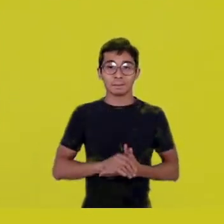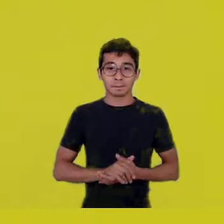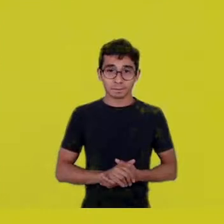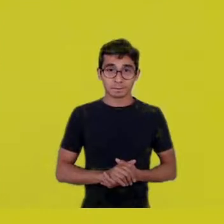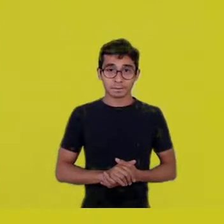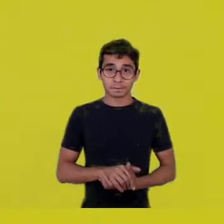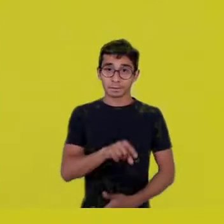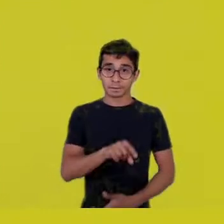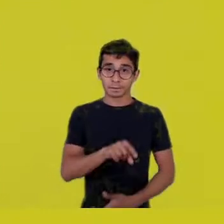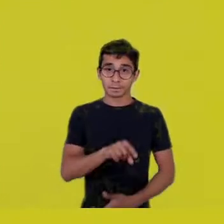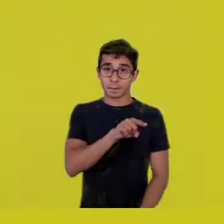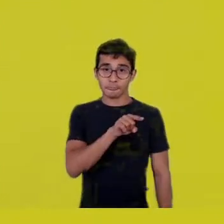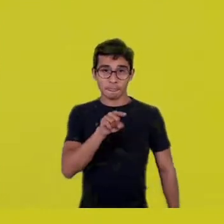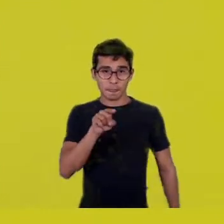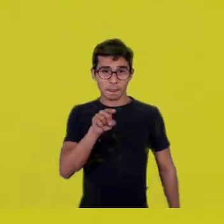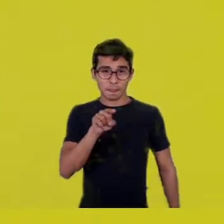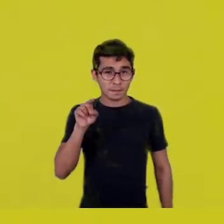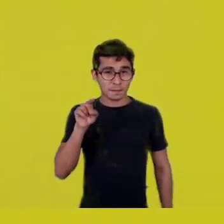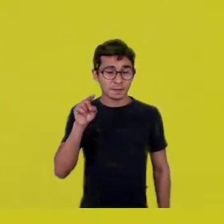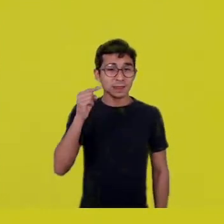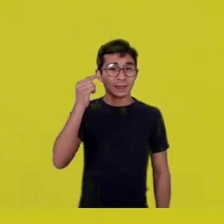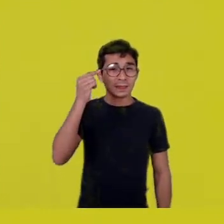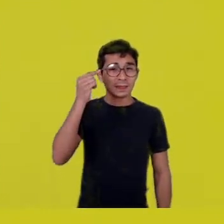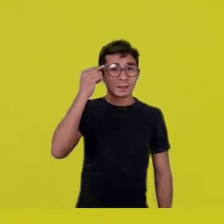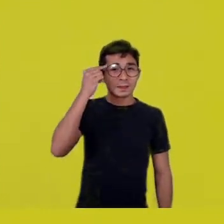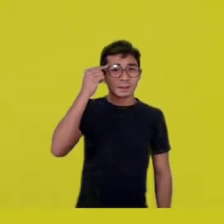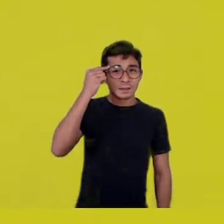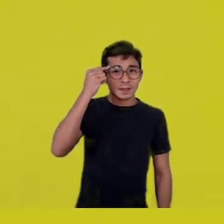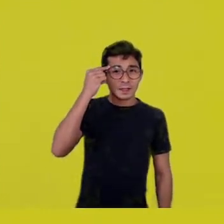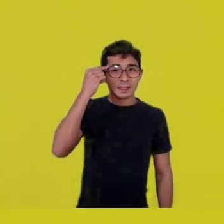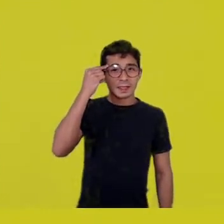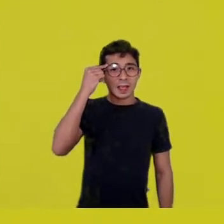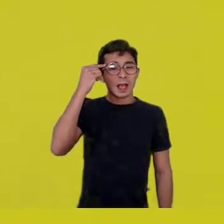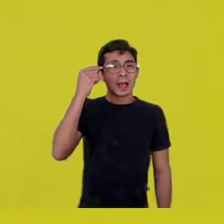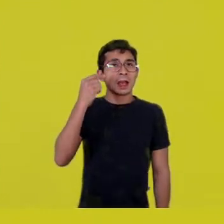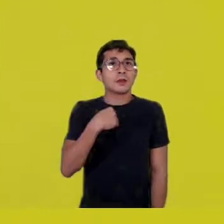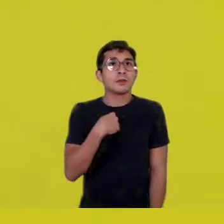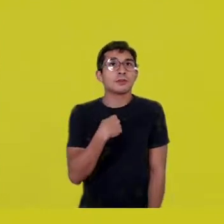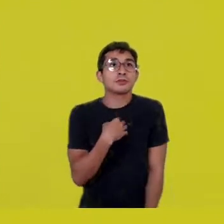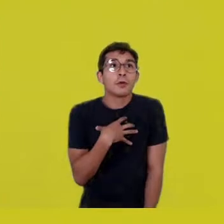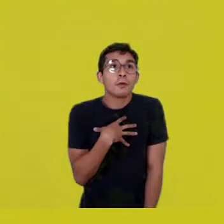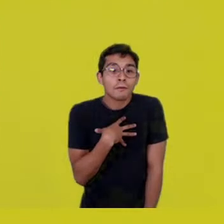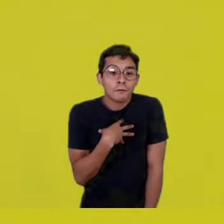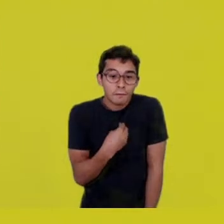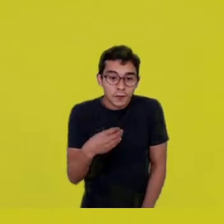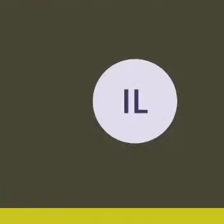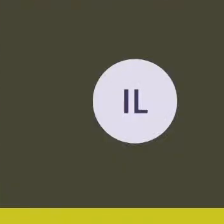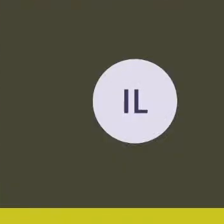by the experience as children of the Earth, like our Guarani Kaiowá cousins,